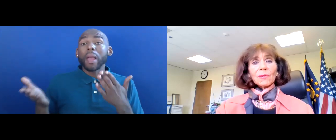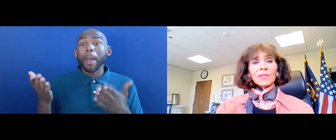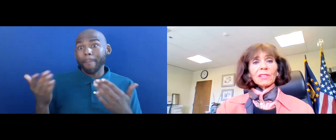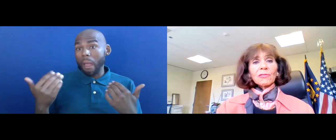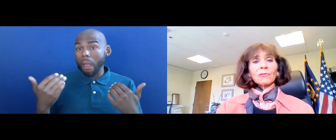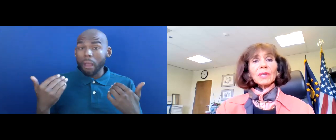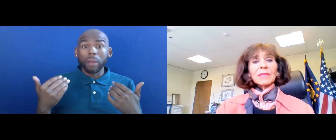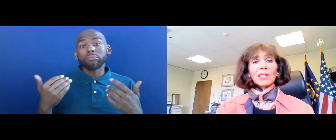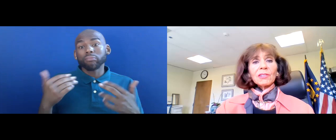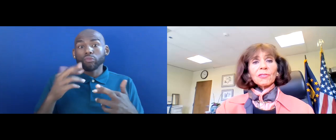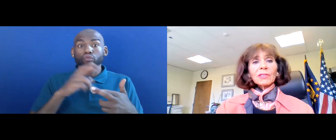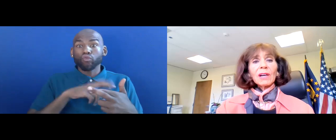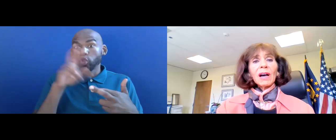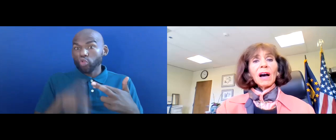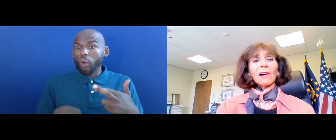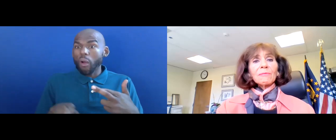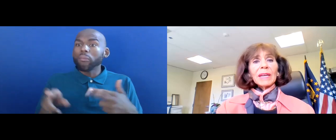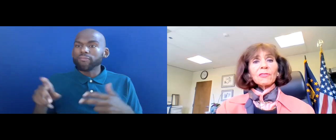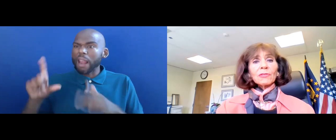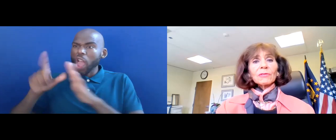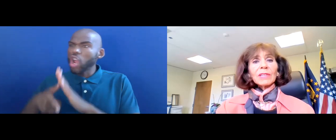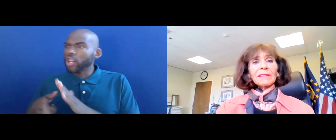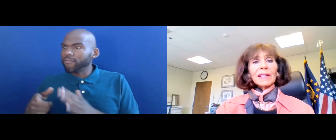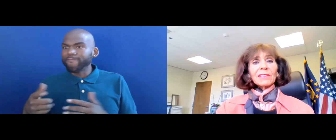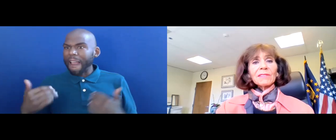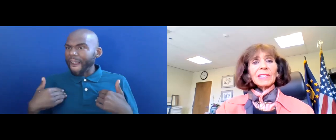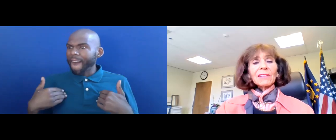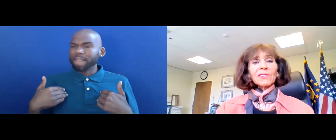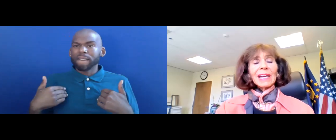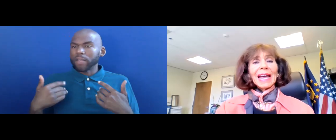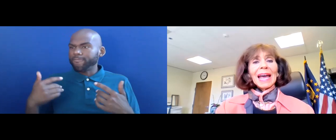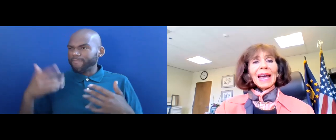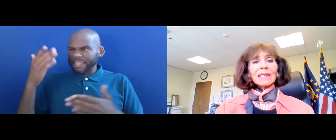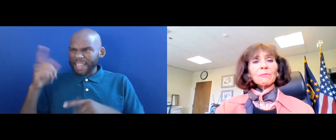SUBSTANTIAL LIMITATION OF MAJOR LIFE ACTIVITIES AND